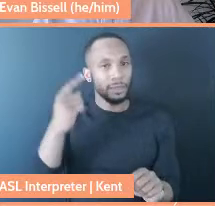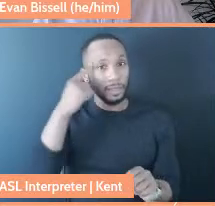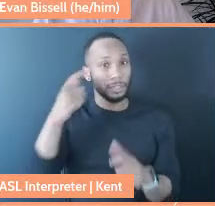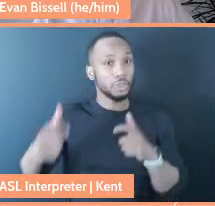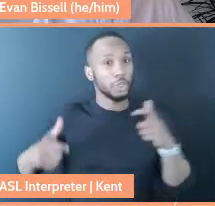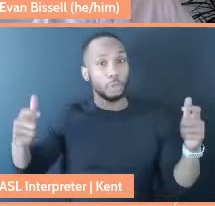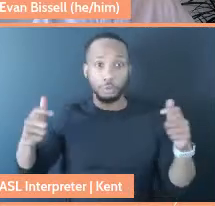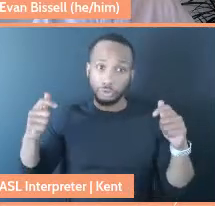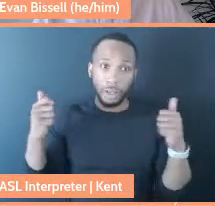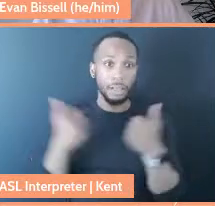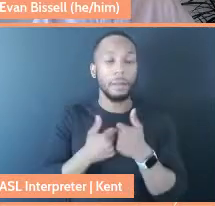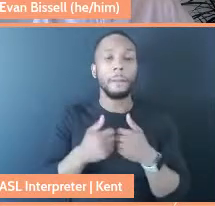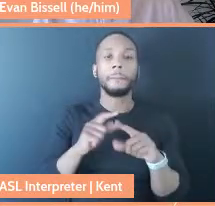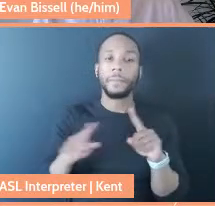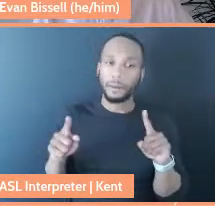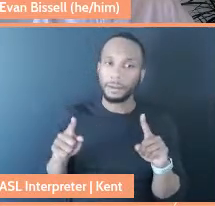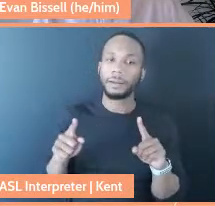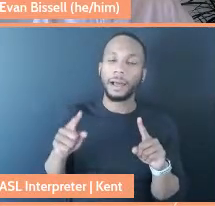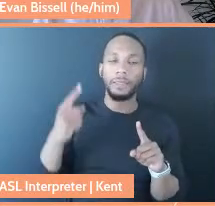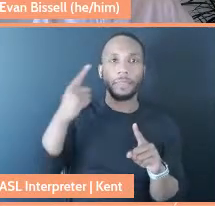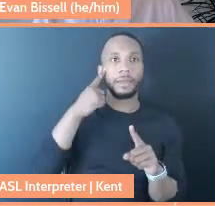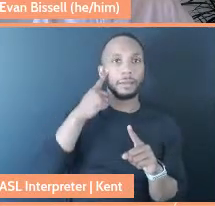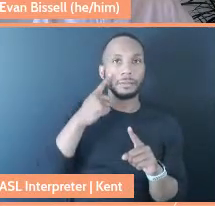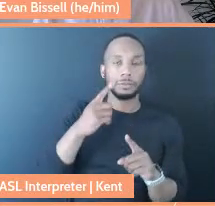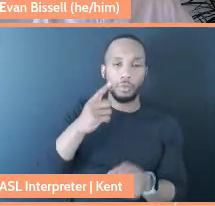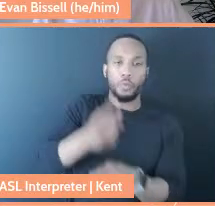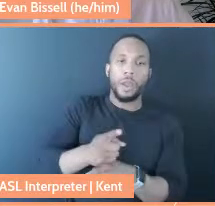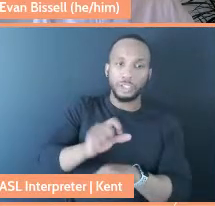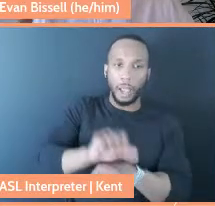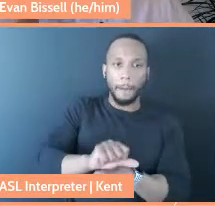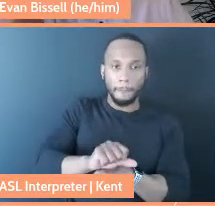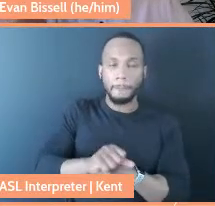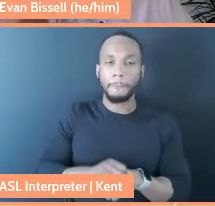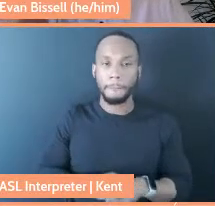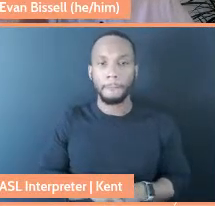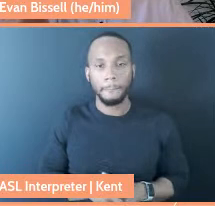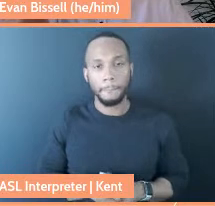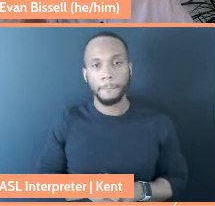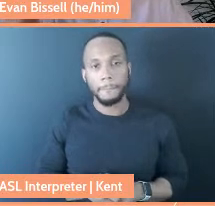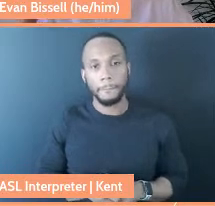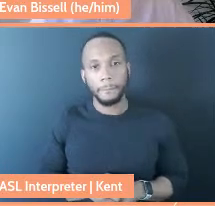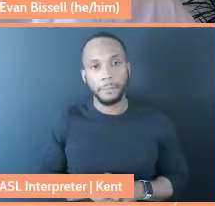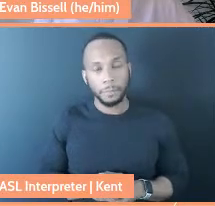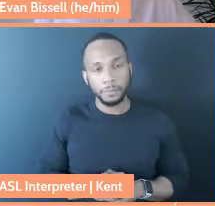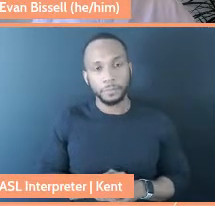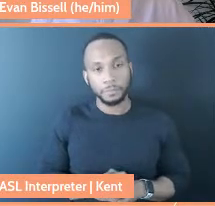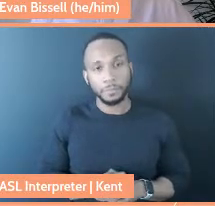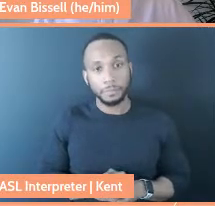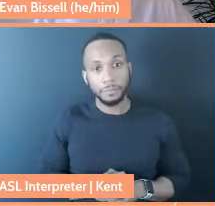but I also think it's the right job. And I'm hardened by the fact that I get to work on this,